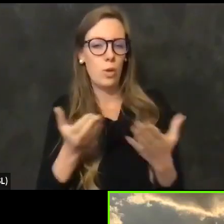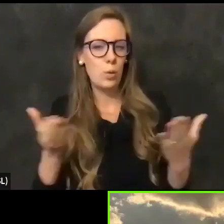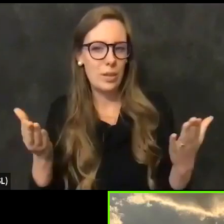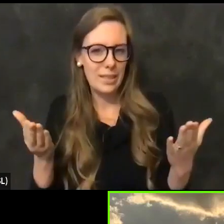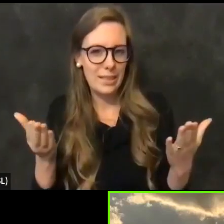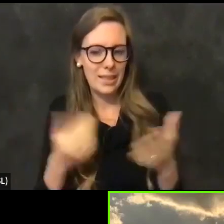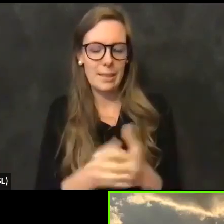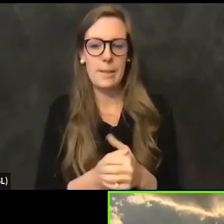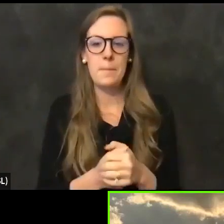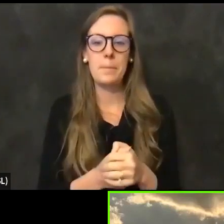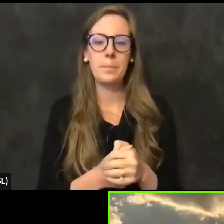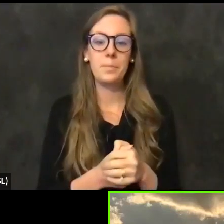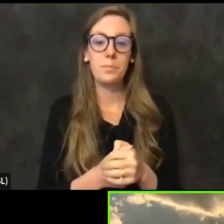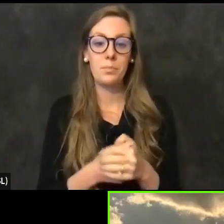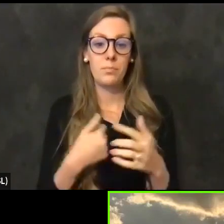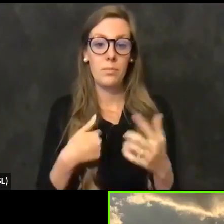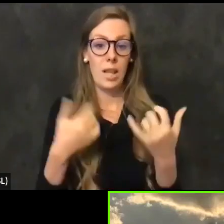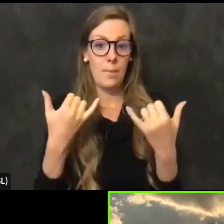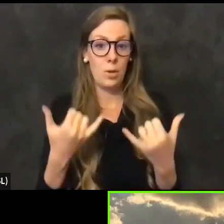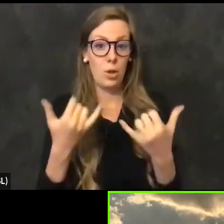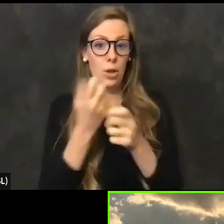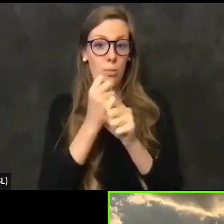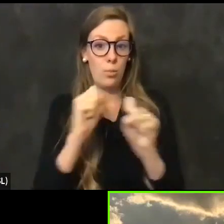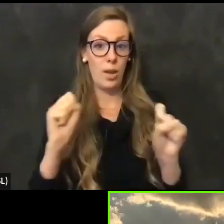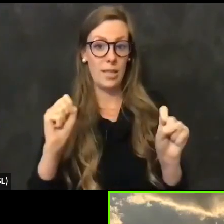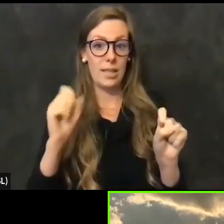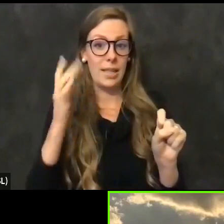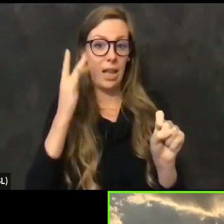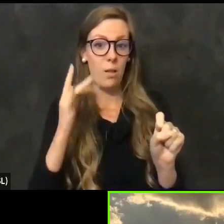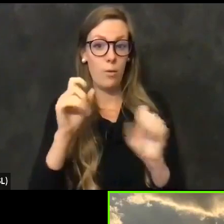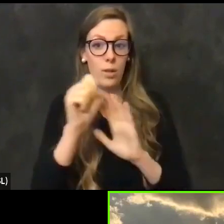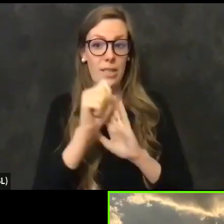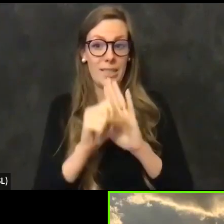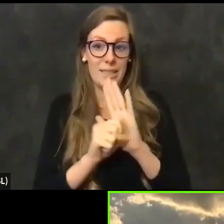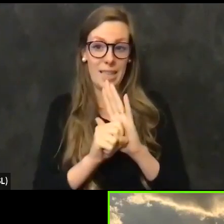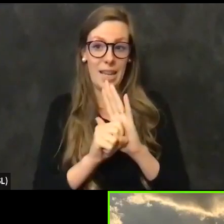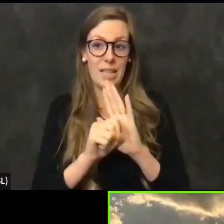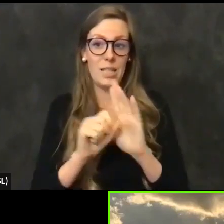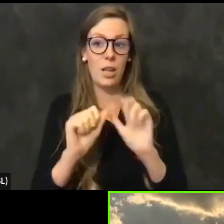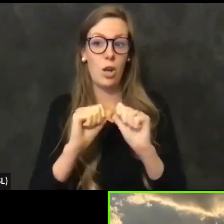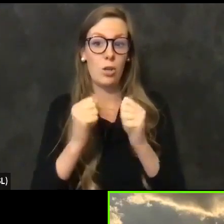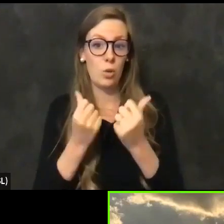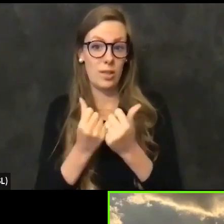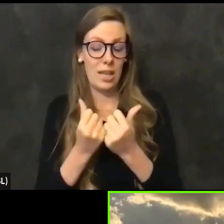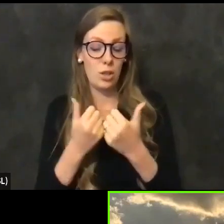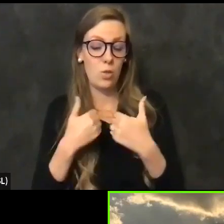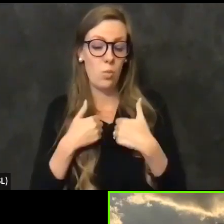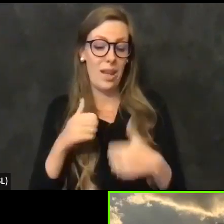on the current president of the California State Association of Counties. We have 58 counties throughout this state